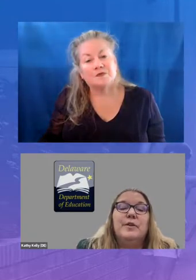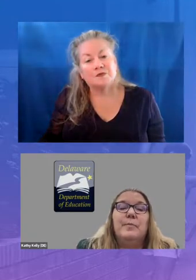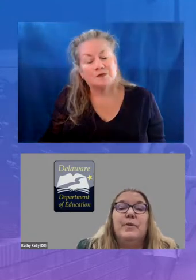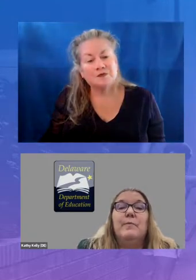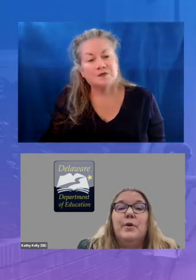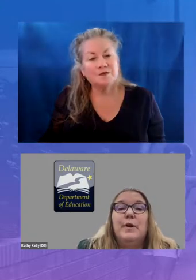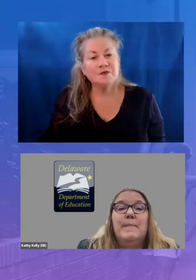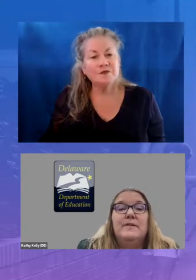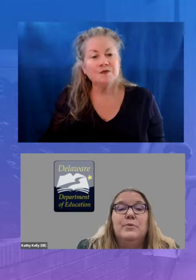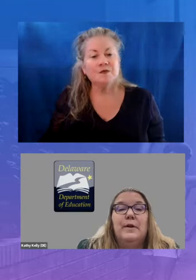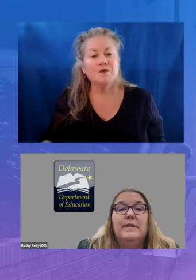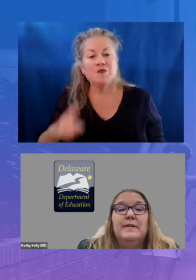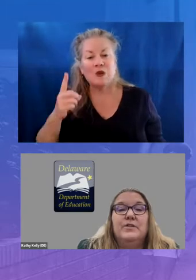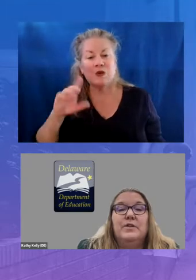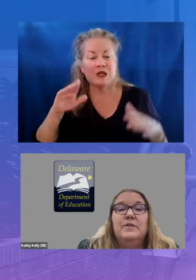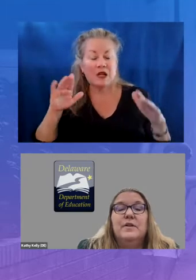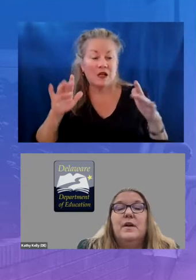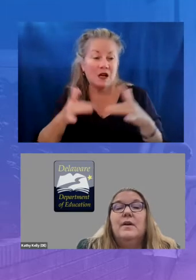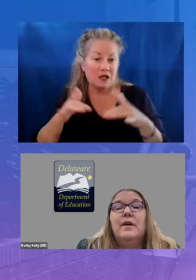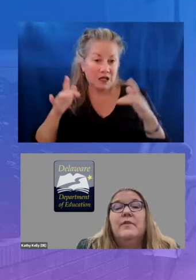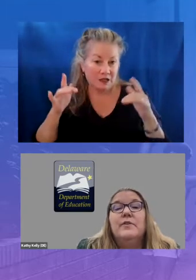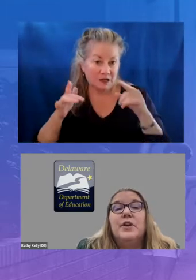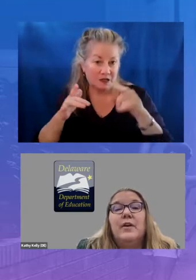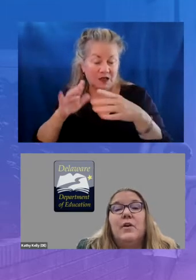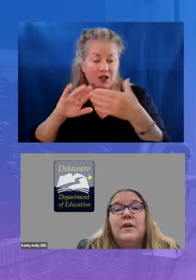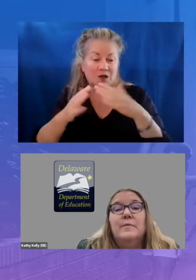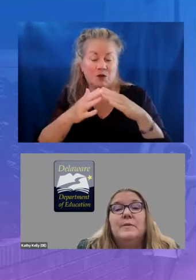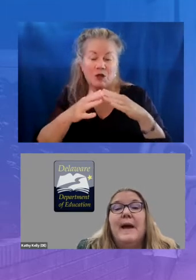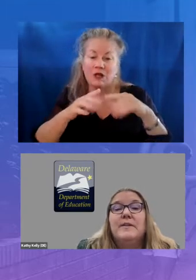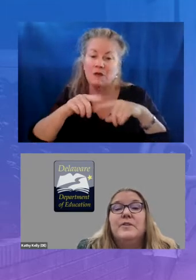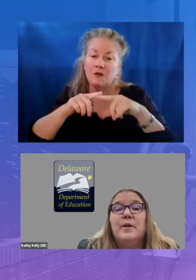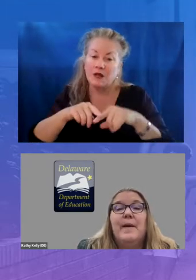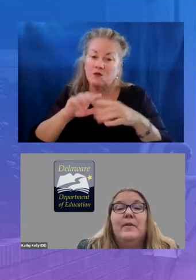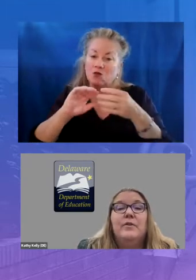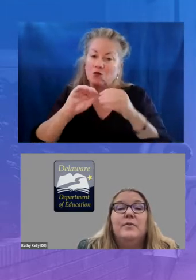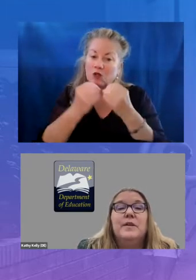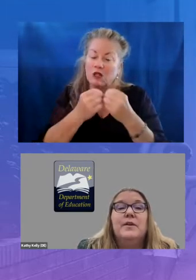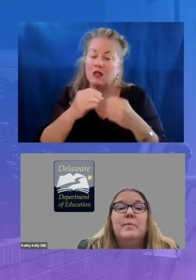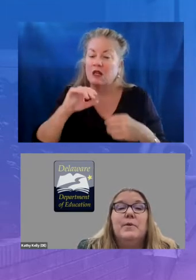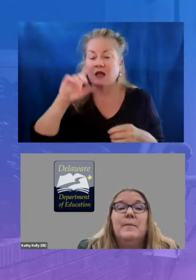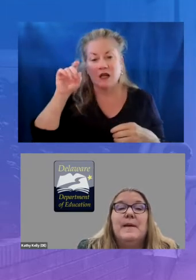with community-based organizations governor john carney was passionate about using community-based